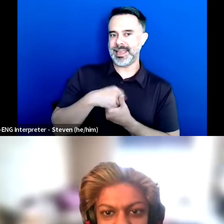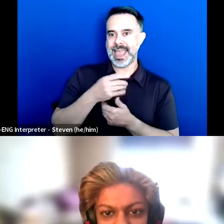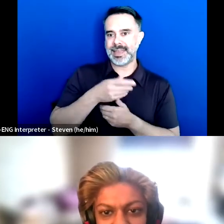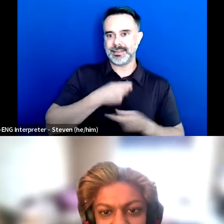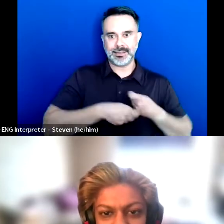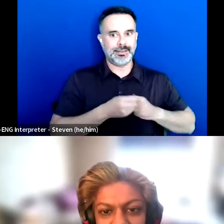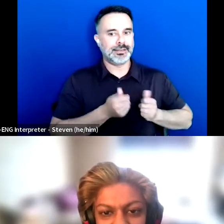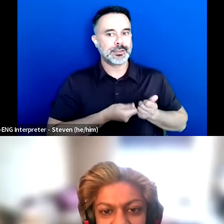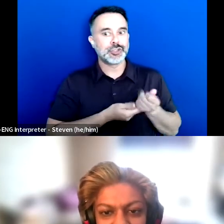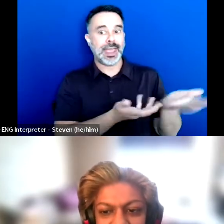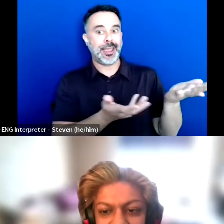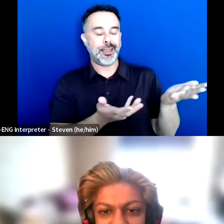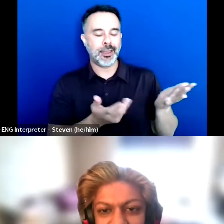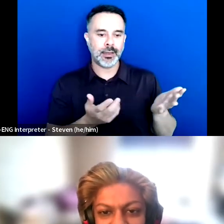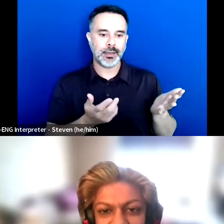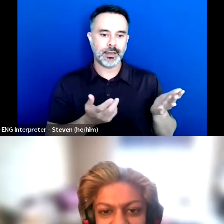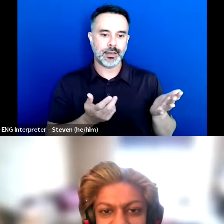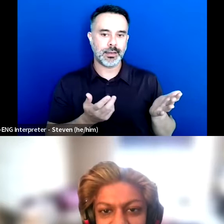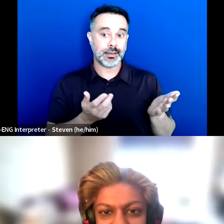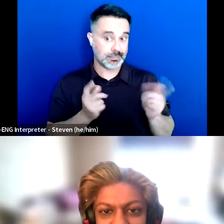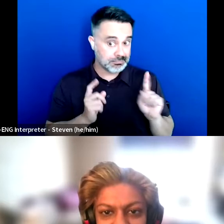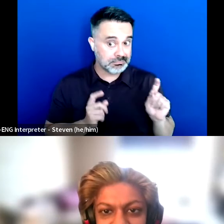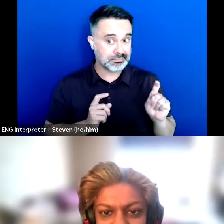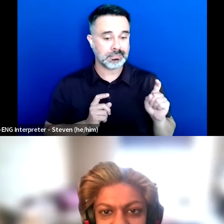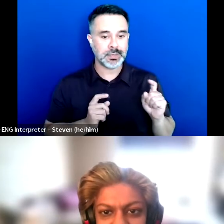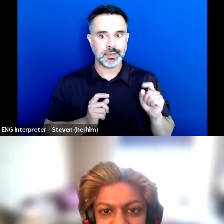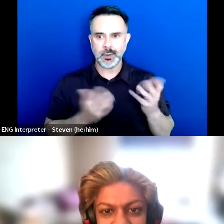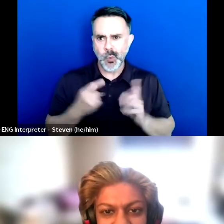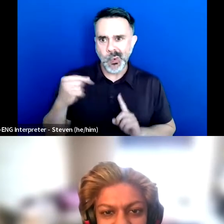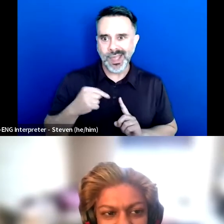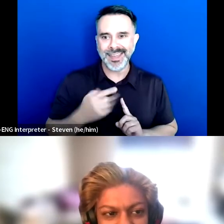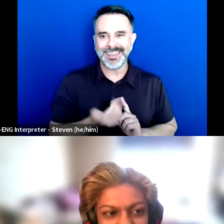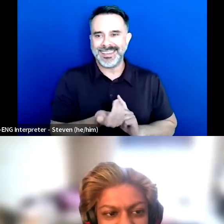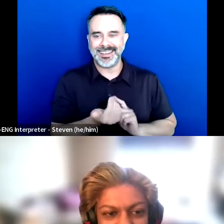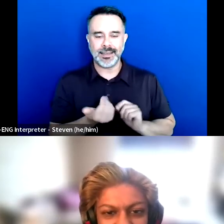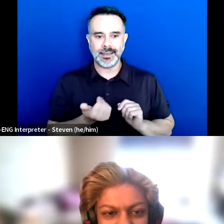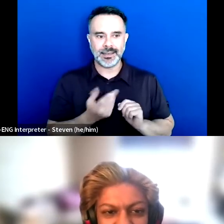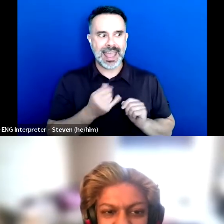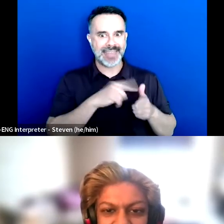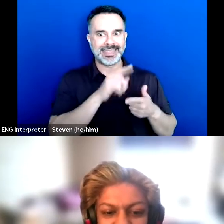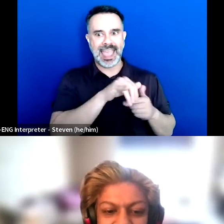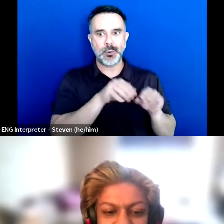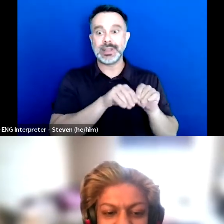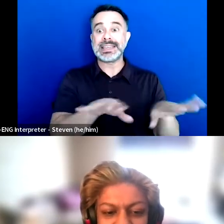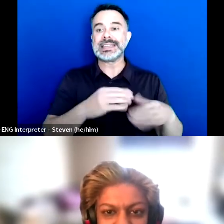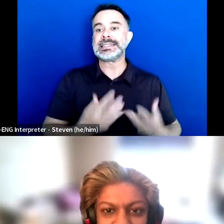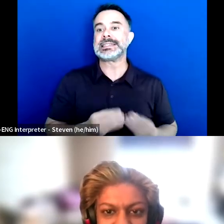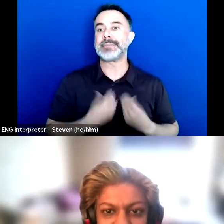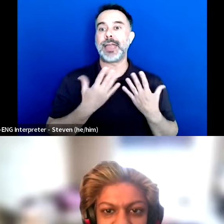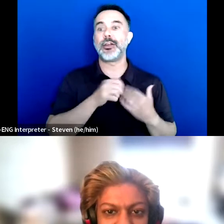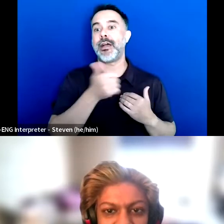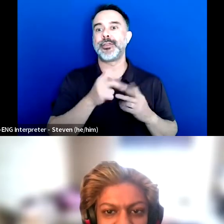to be then inspiring others to actually act on things that we need to be happening.